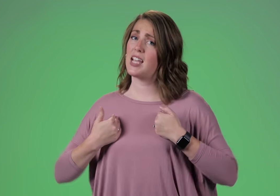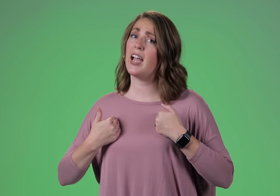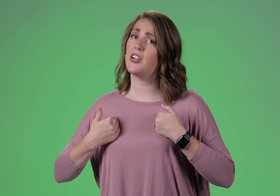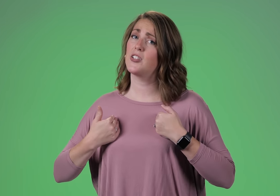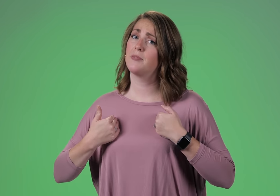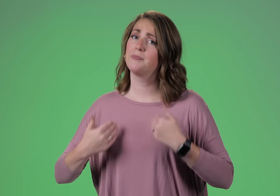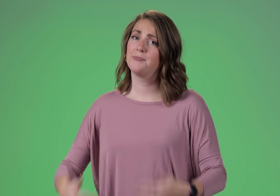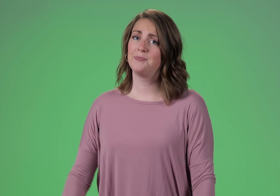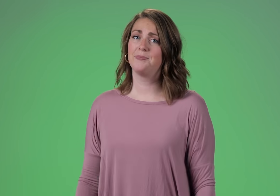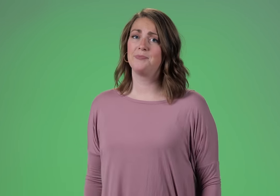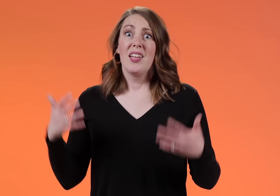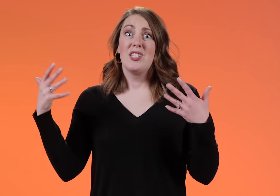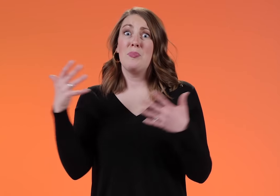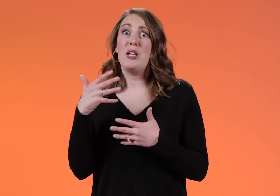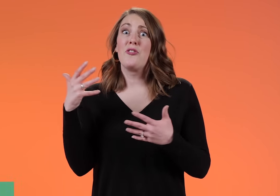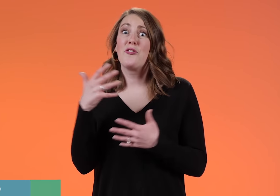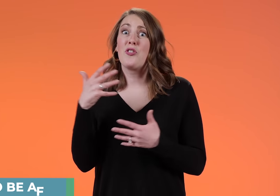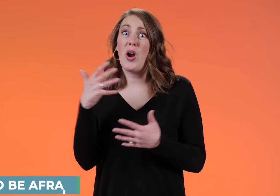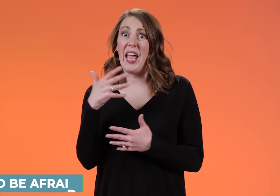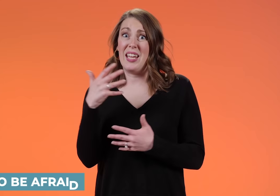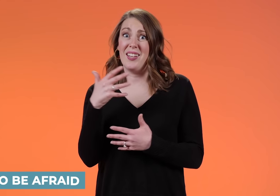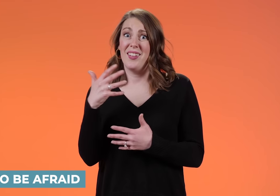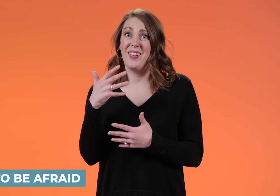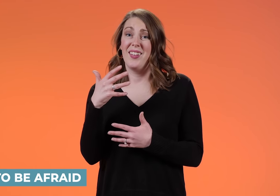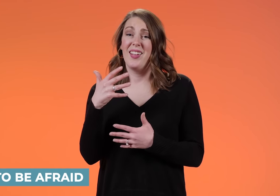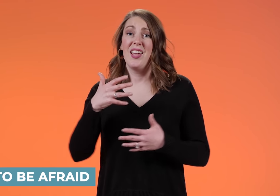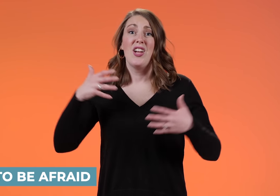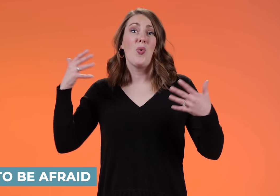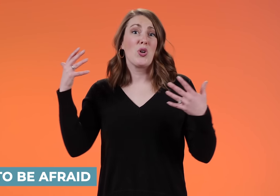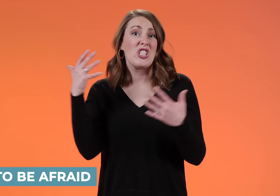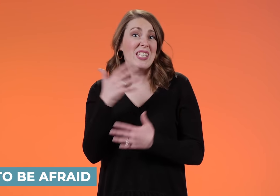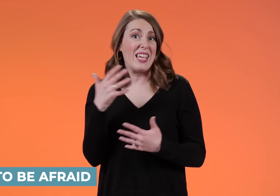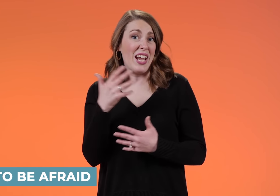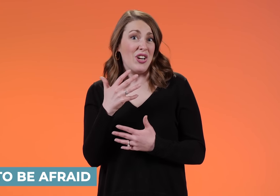TIRED TO BE AFRAID or SCARED